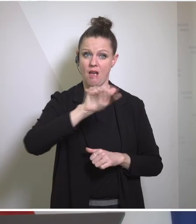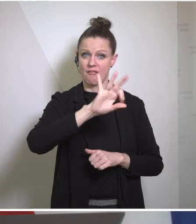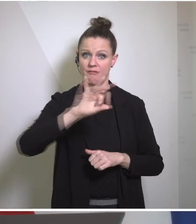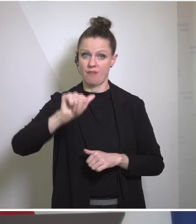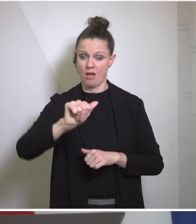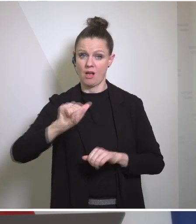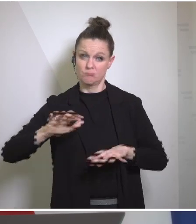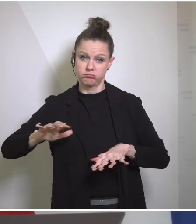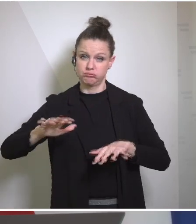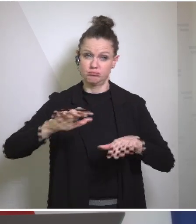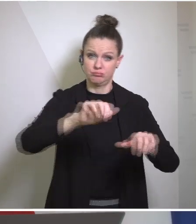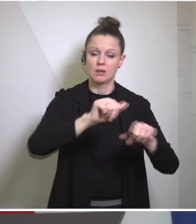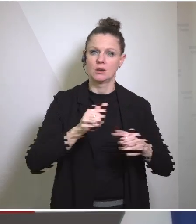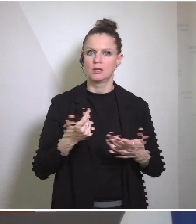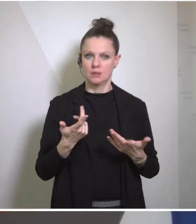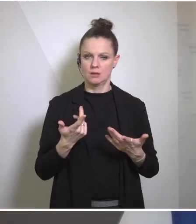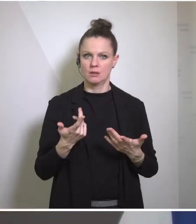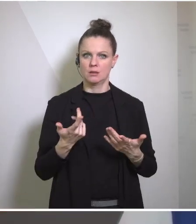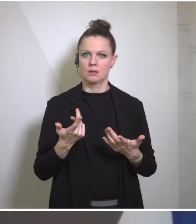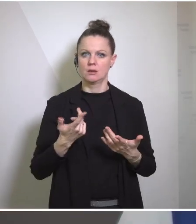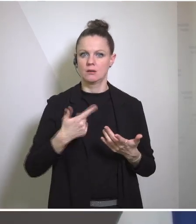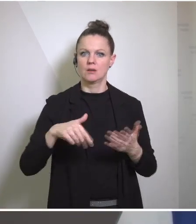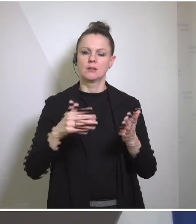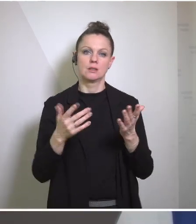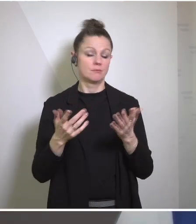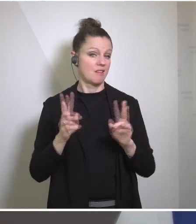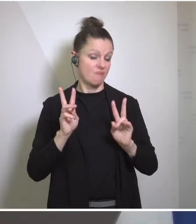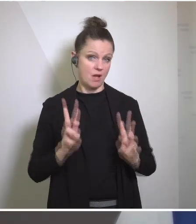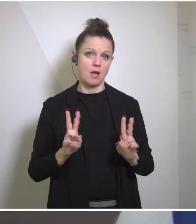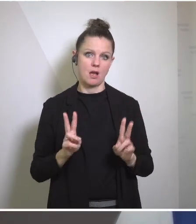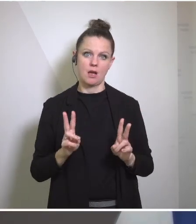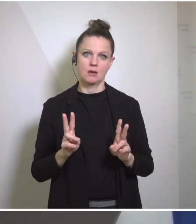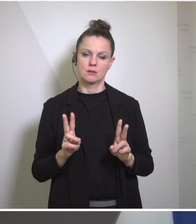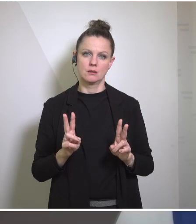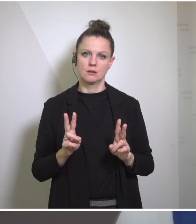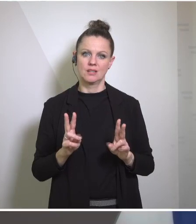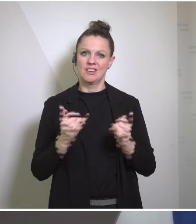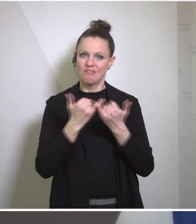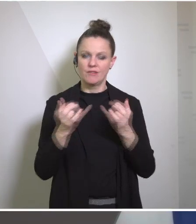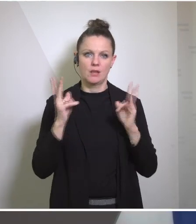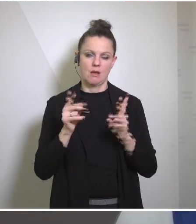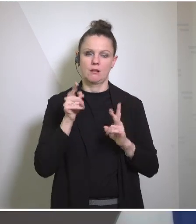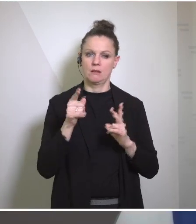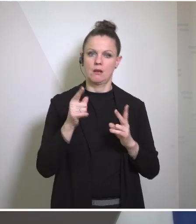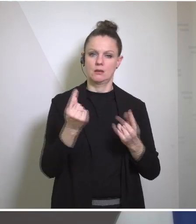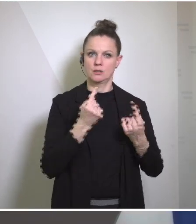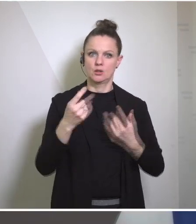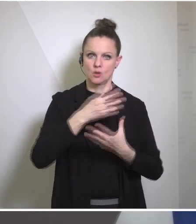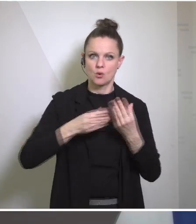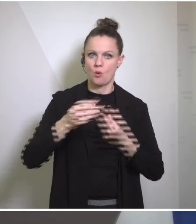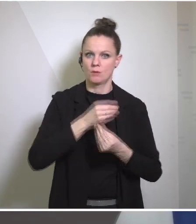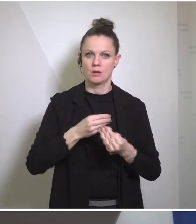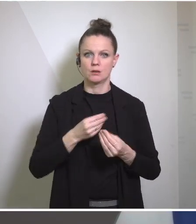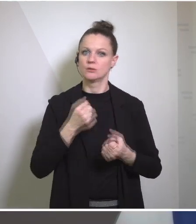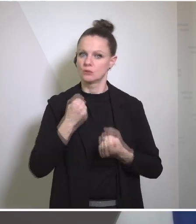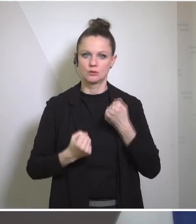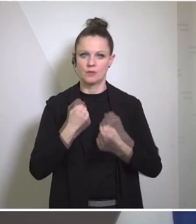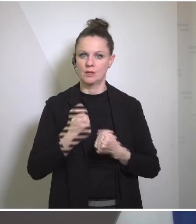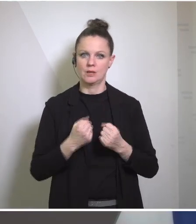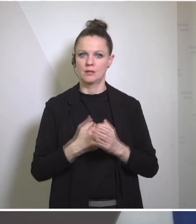they would supply us with a credible plan on how to deal with the 1 plus million refugees,